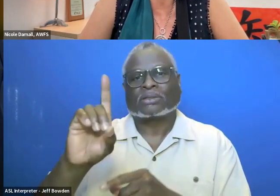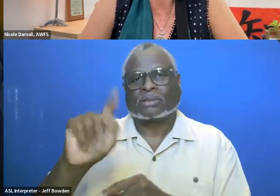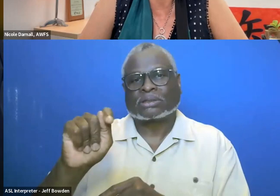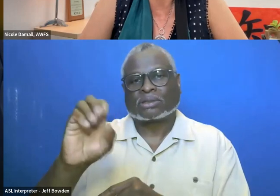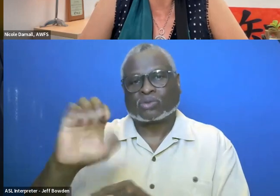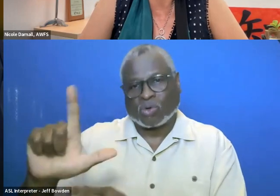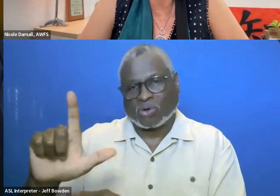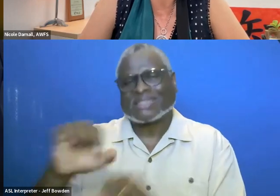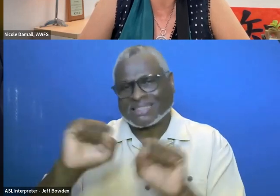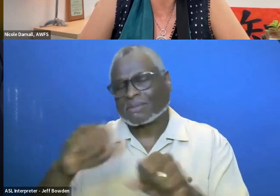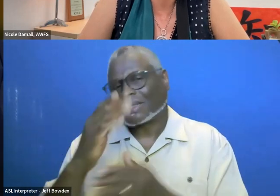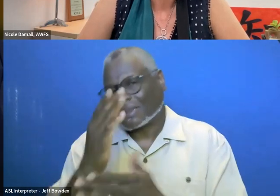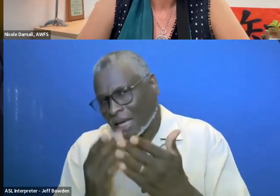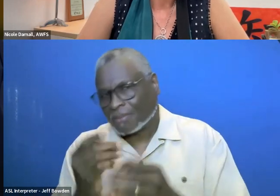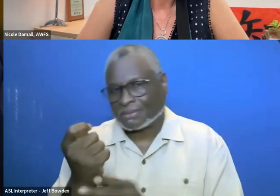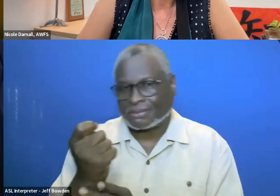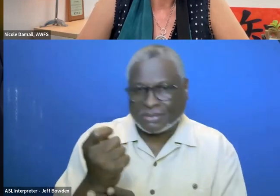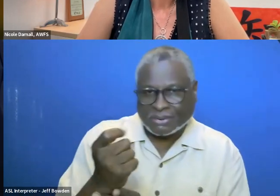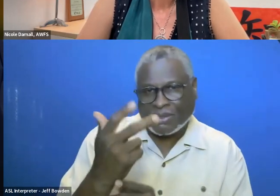That is on slide three.